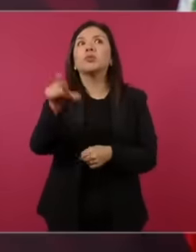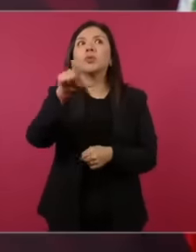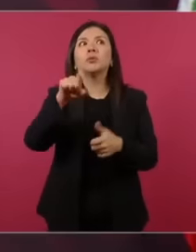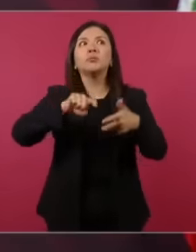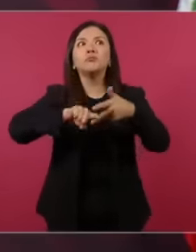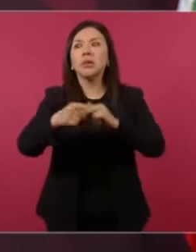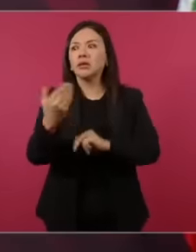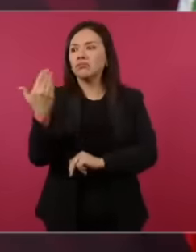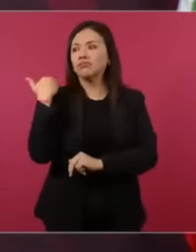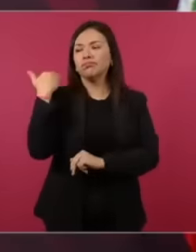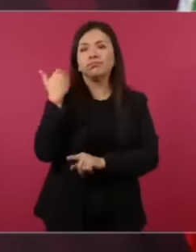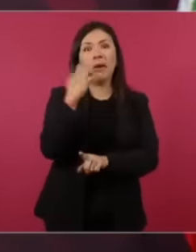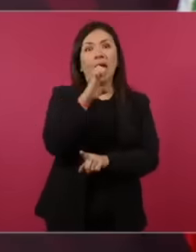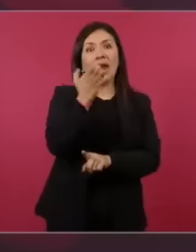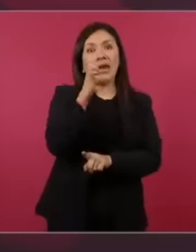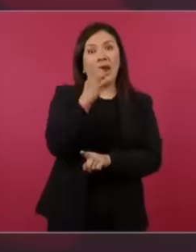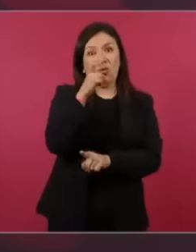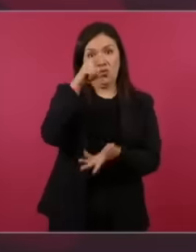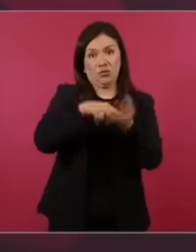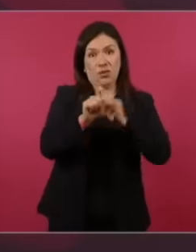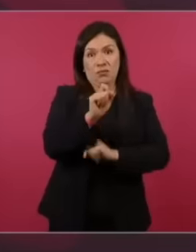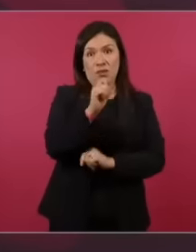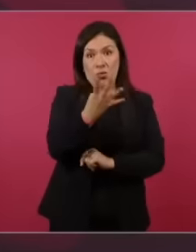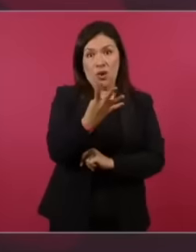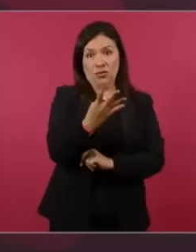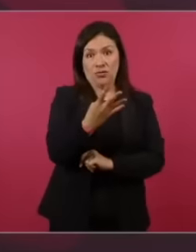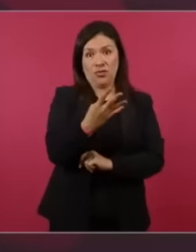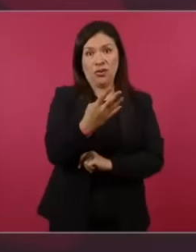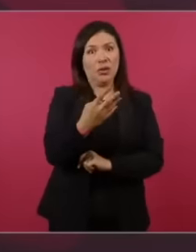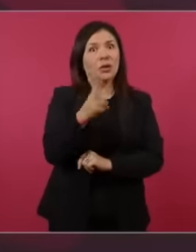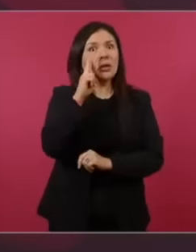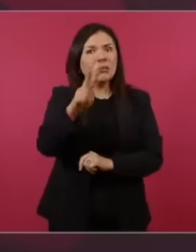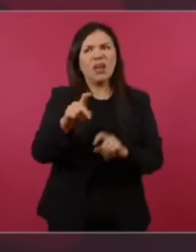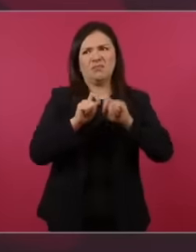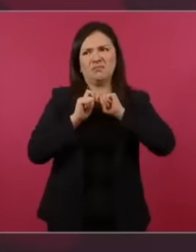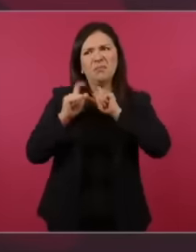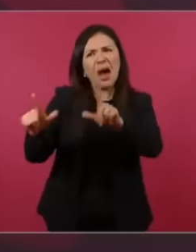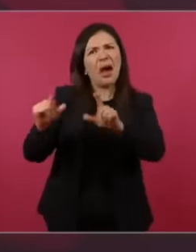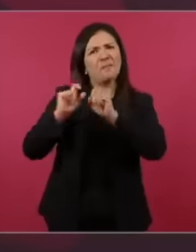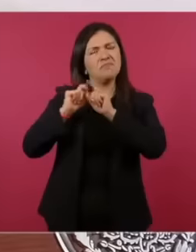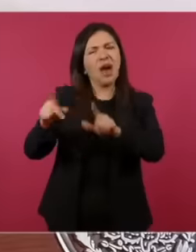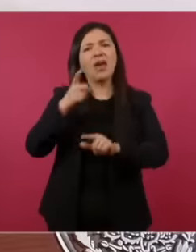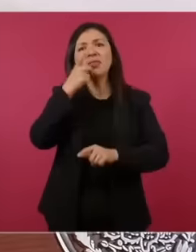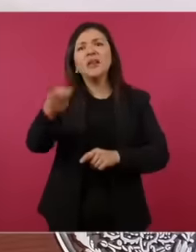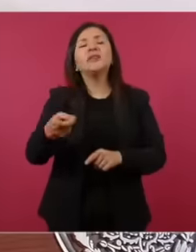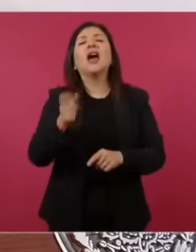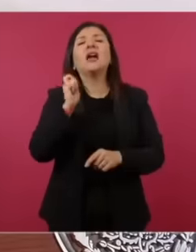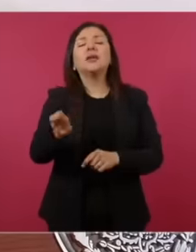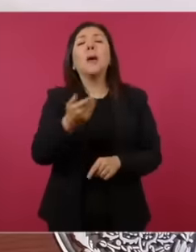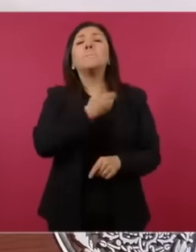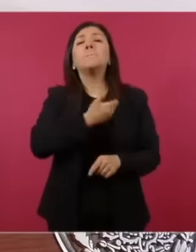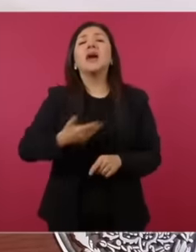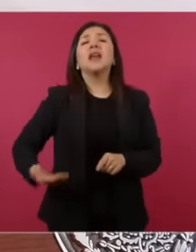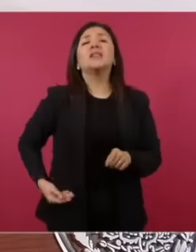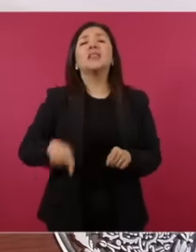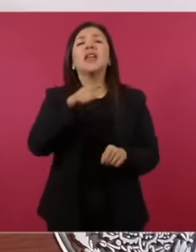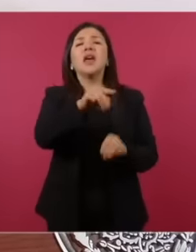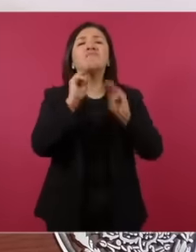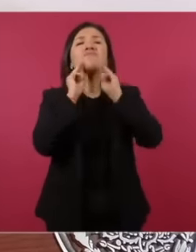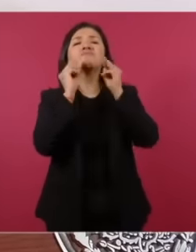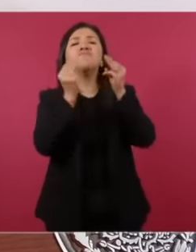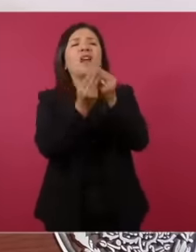this year with the phrase drug trafficker president